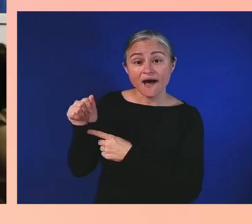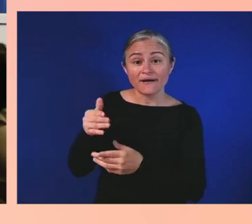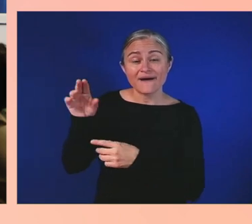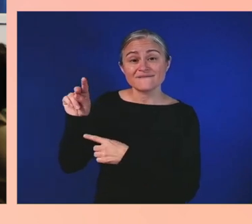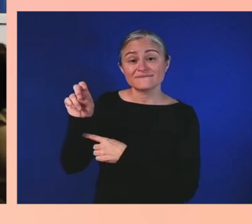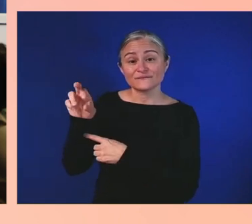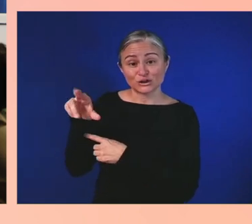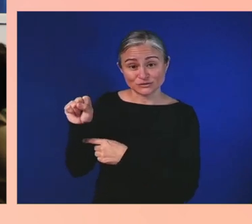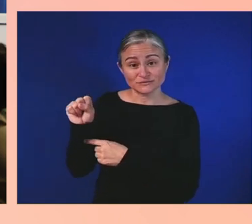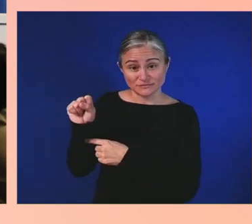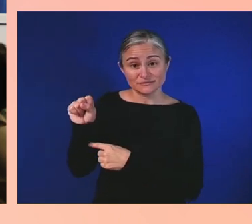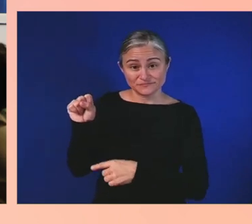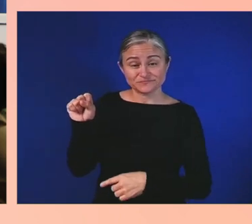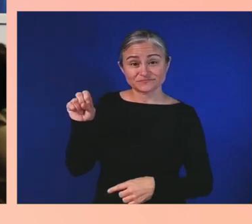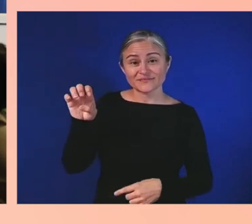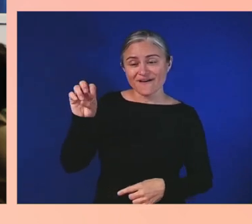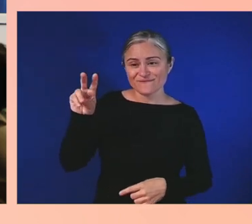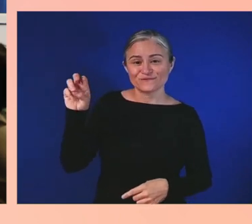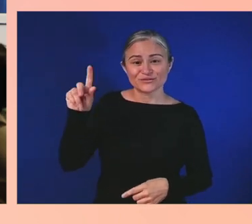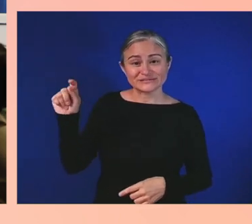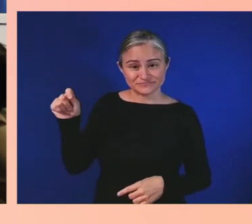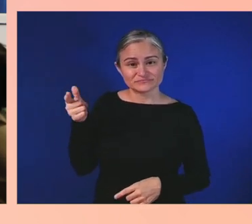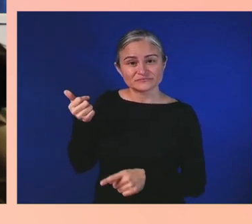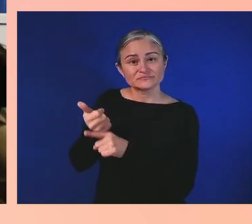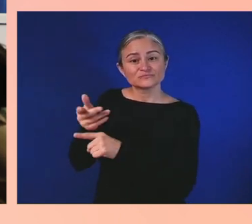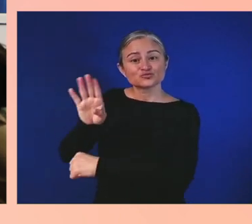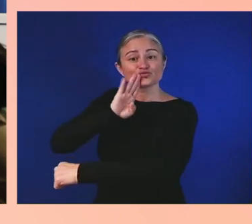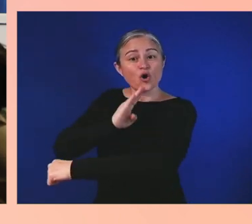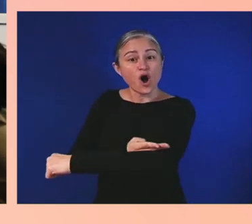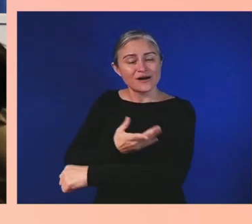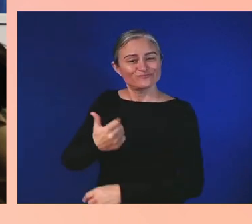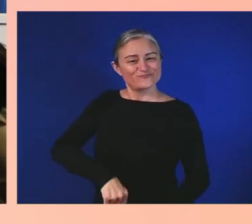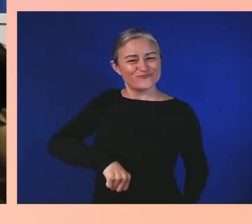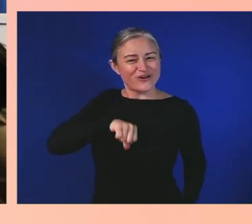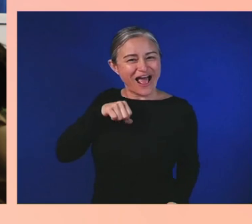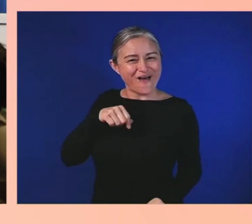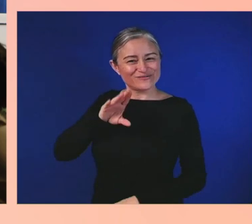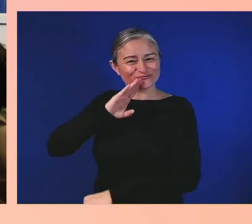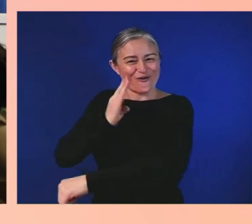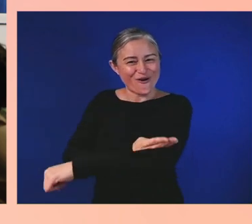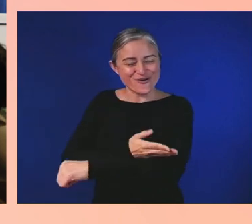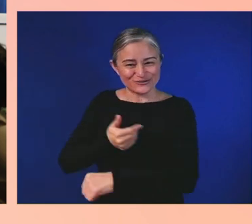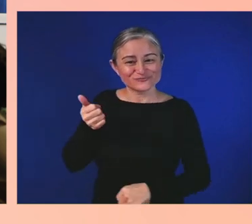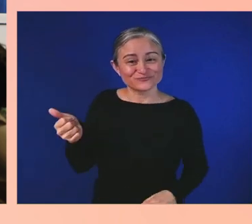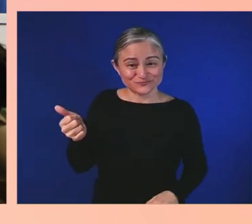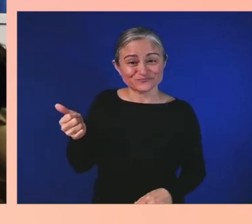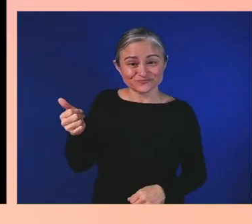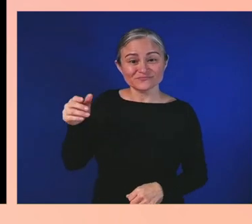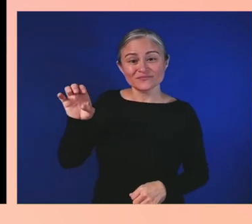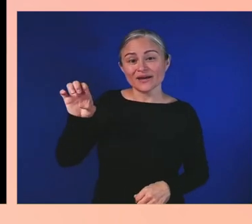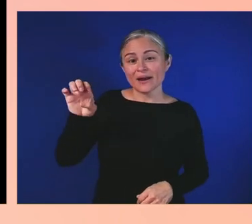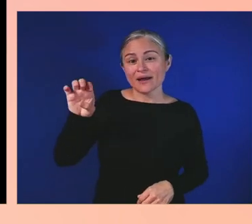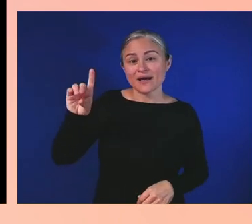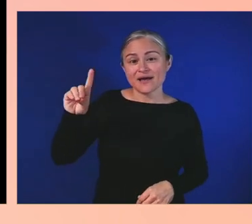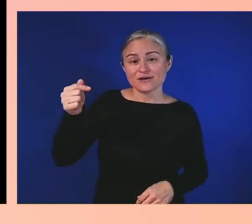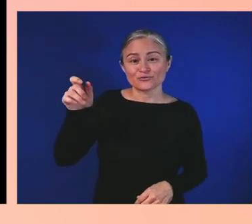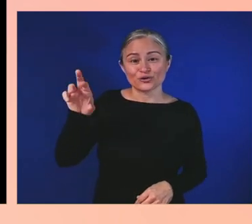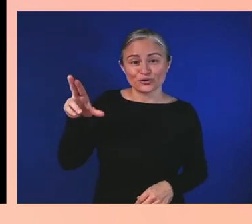the proud daughter of Medgar and Queen Myrlie Evers. For those of you who aren't familiar with Medgar Evers,